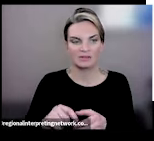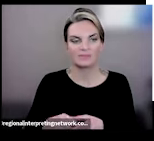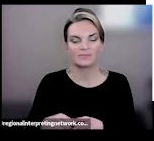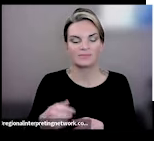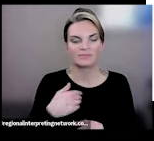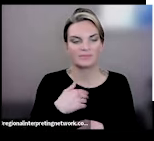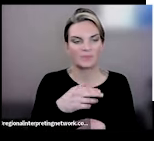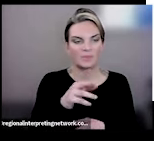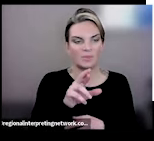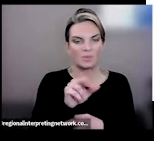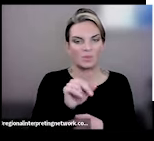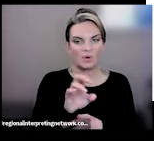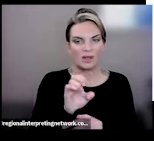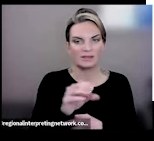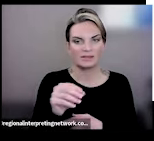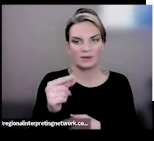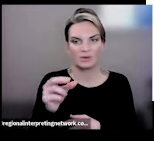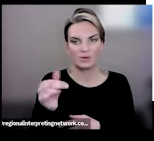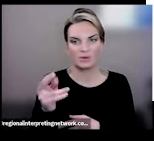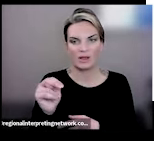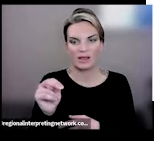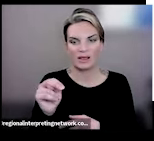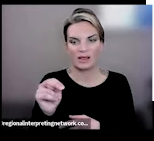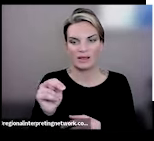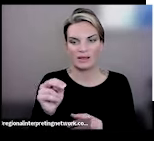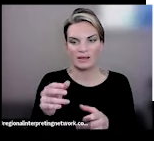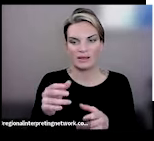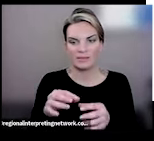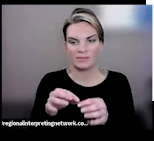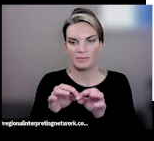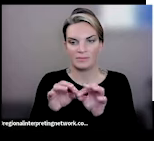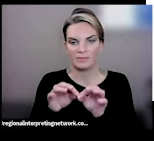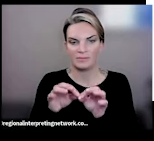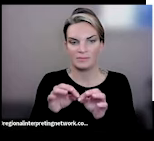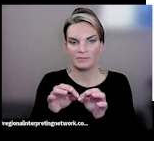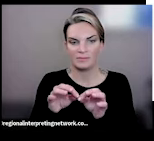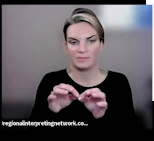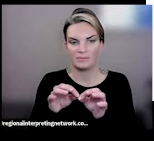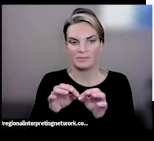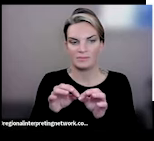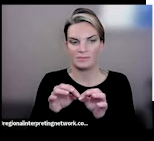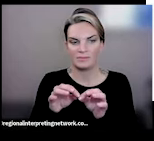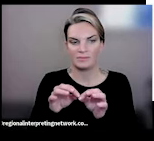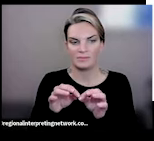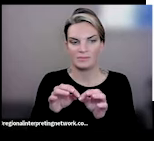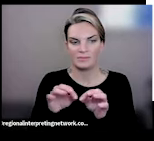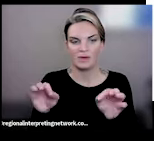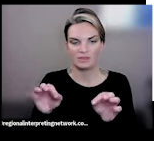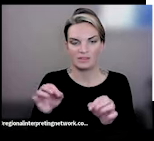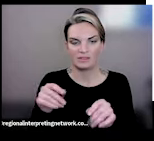they're flavored, they don't usually have added sodium, but sodium can be a concern